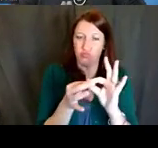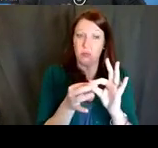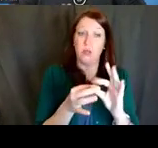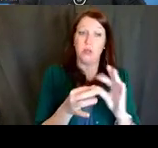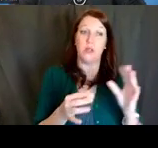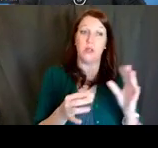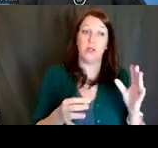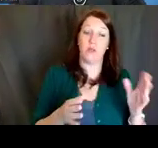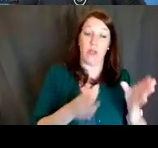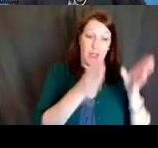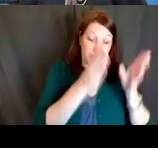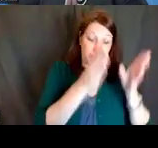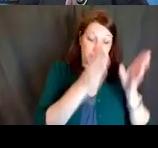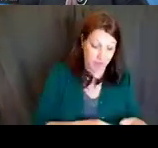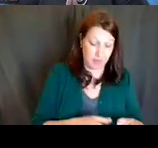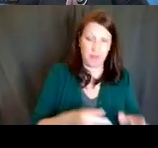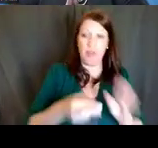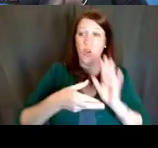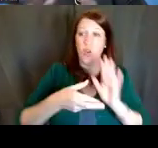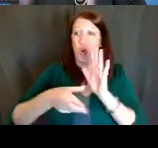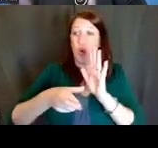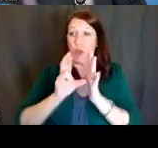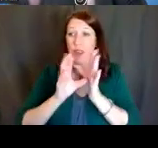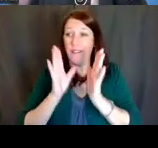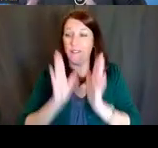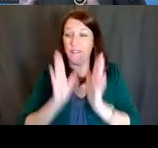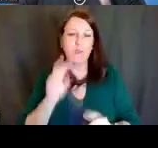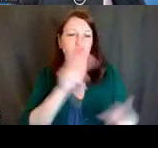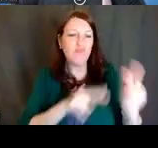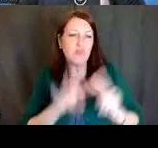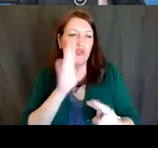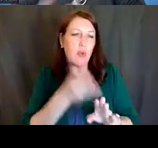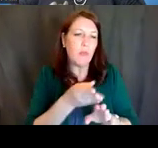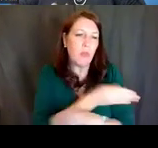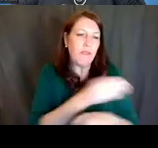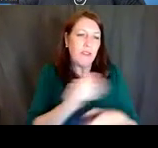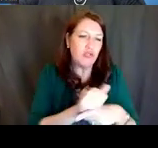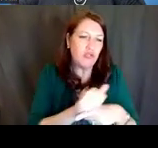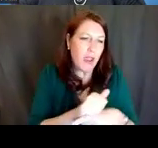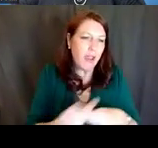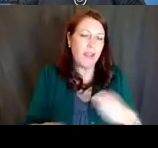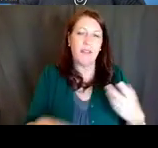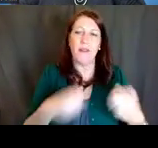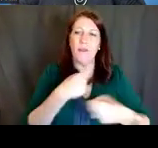The reviewers are looking for your previous training, your productivity, your letters of recommendation,